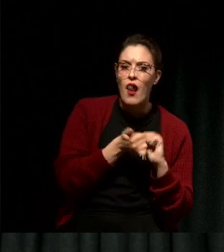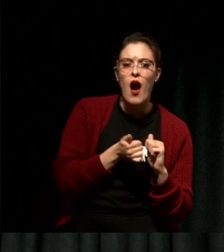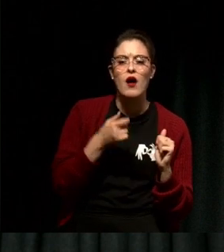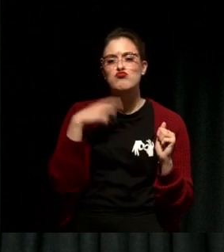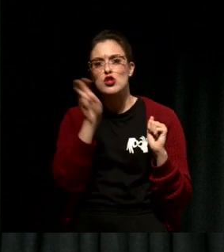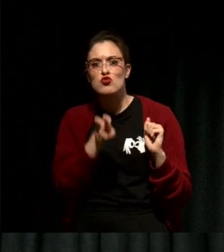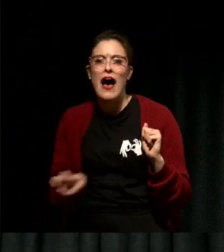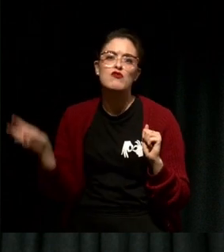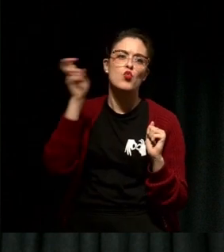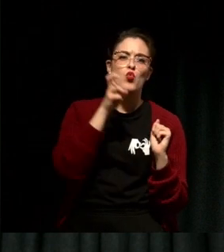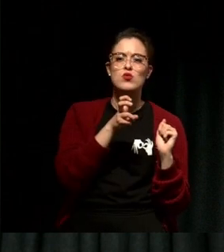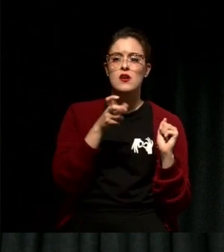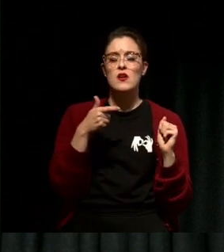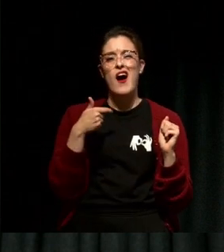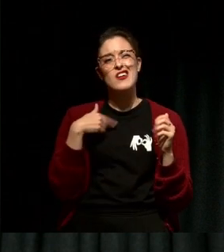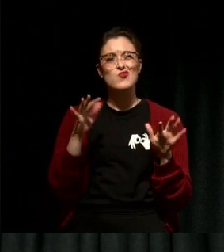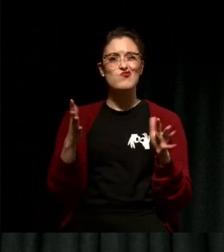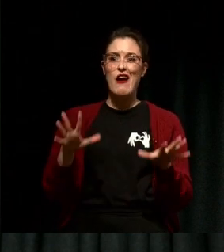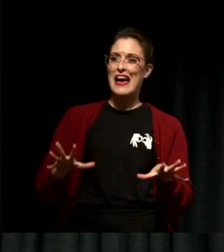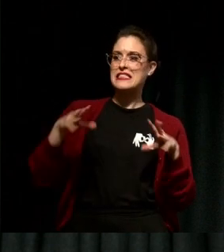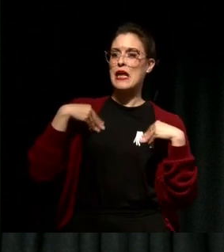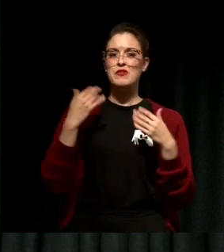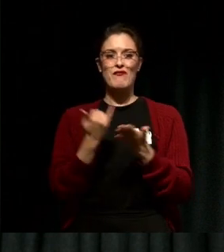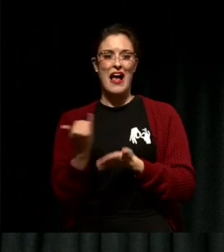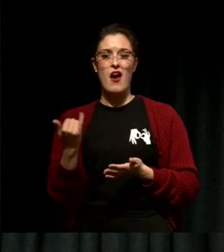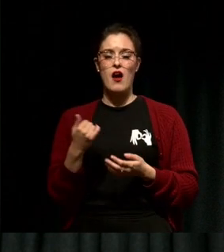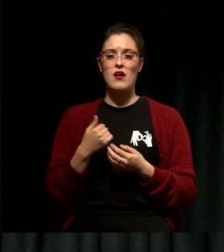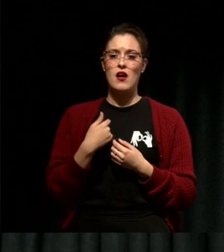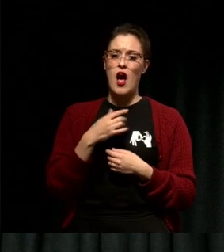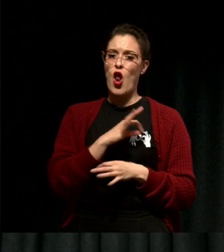I accepted my failure in a sense and I didn't let it hold a cloud over me.